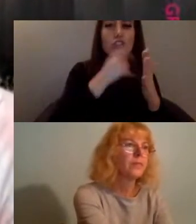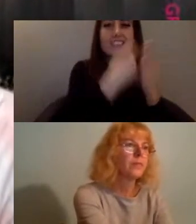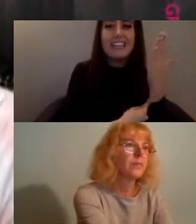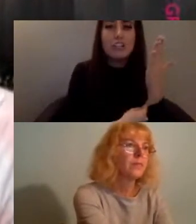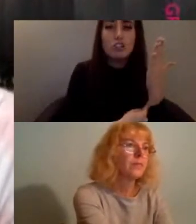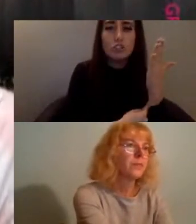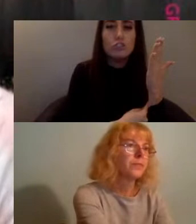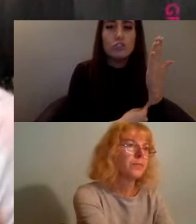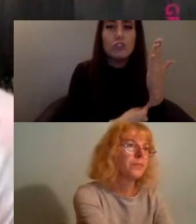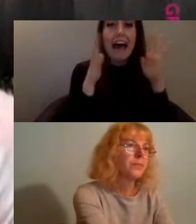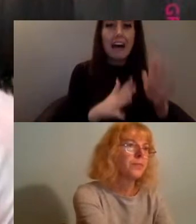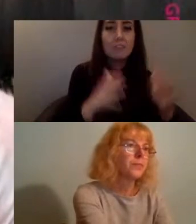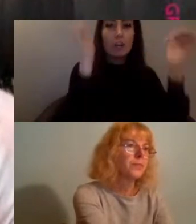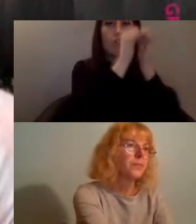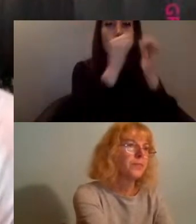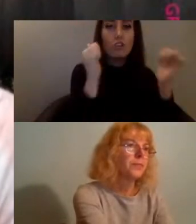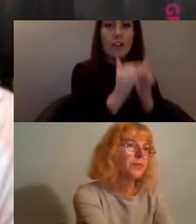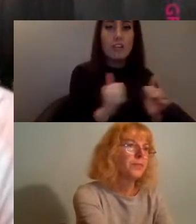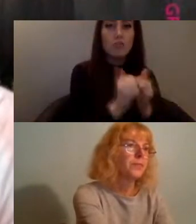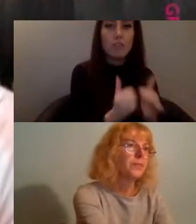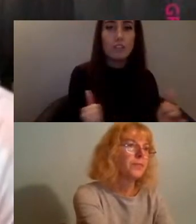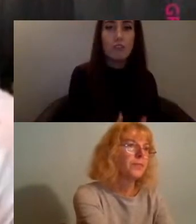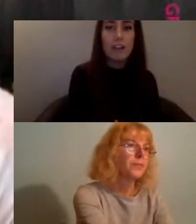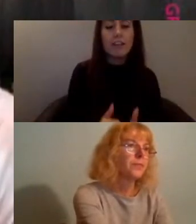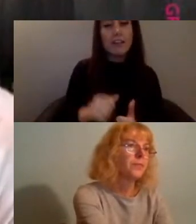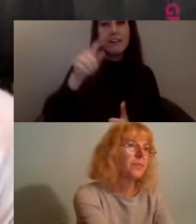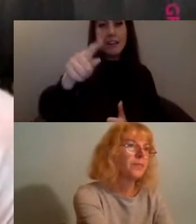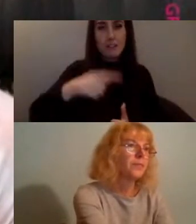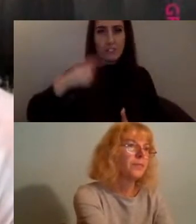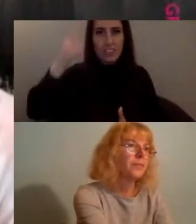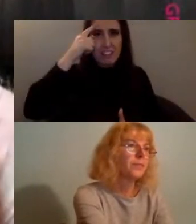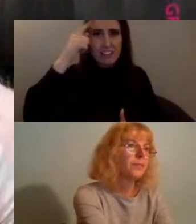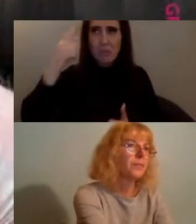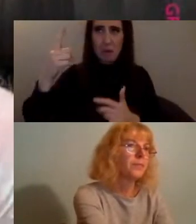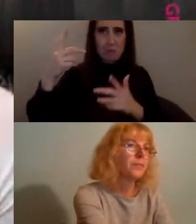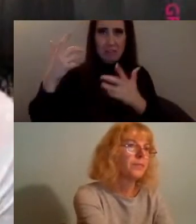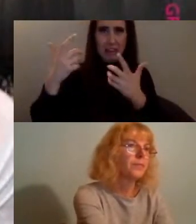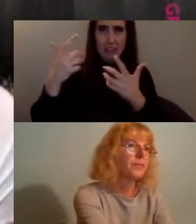particular ban procedure and censorship in place which you may or may not be aware of